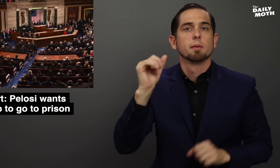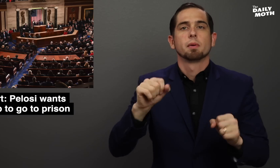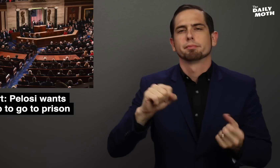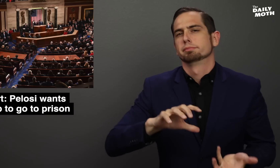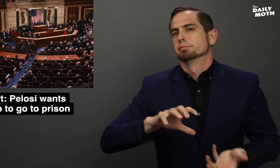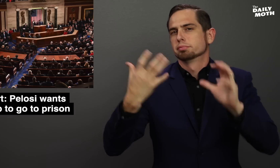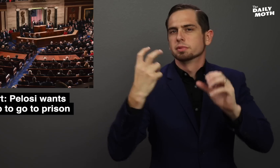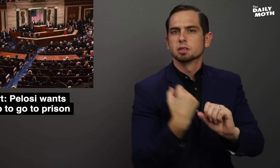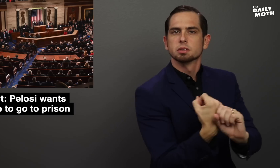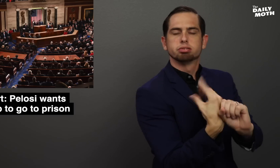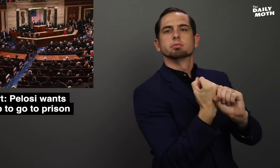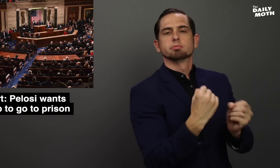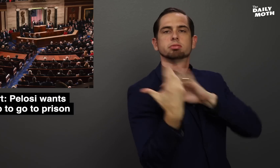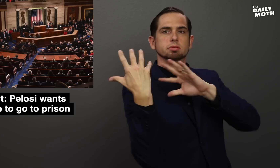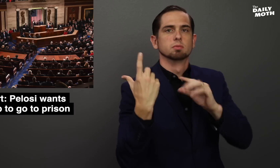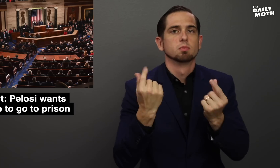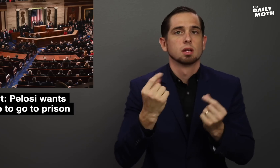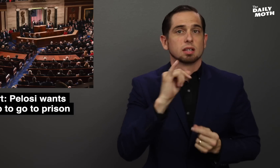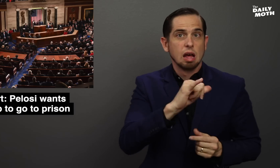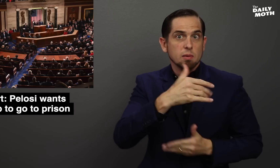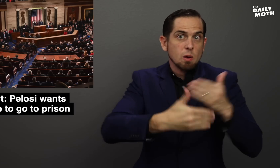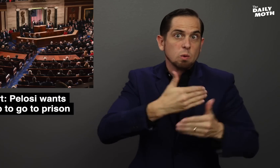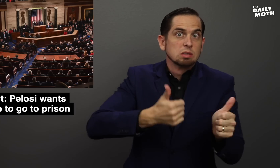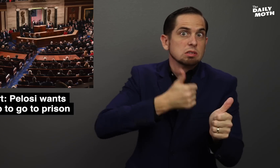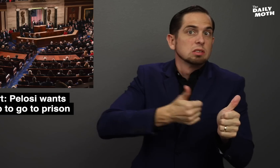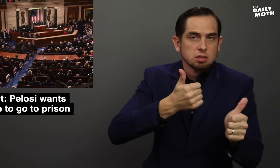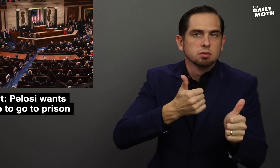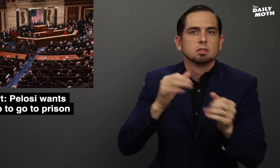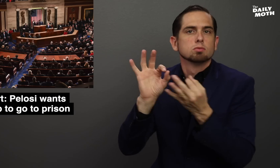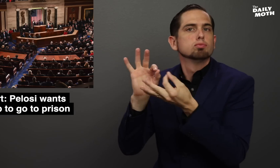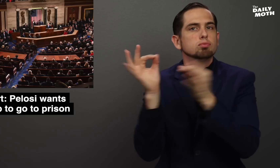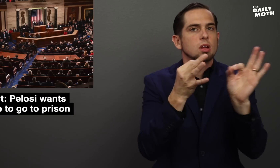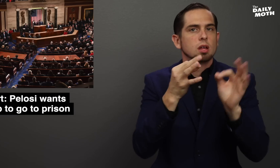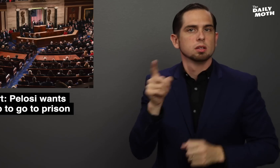as it might backfire with the process causing a distraction